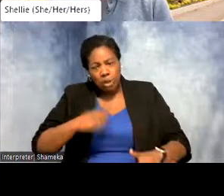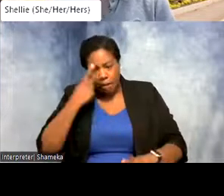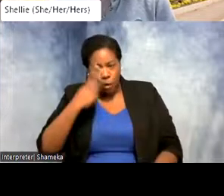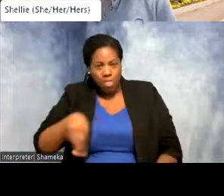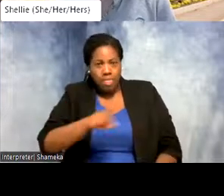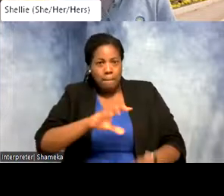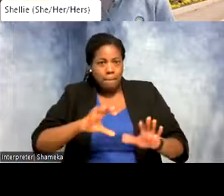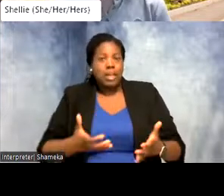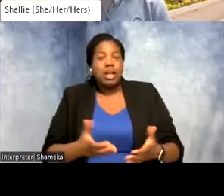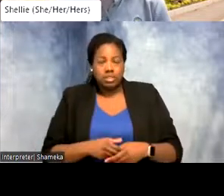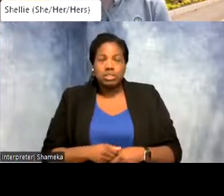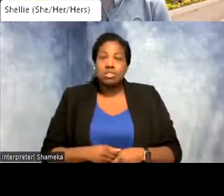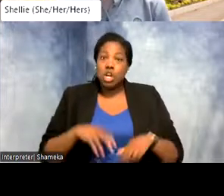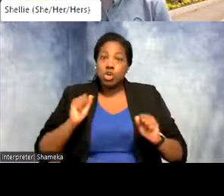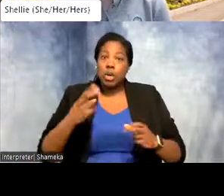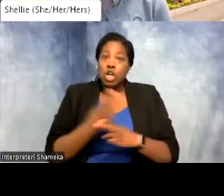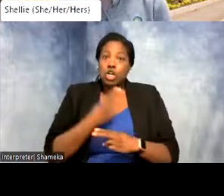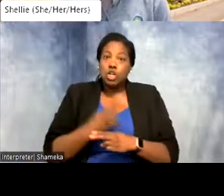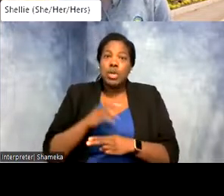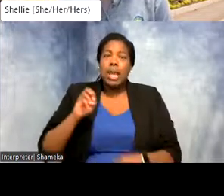You can also use the emoji reactions.